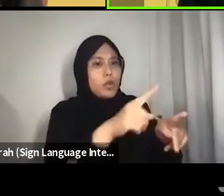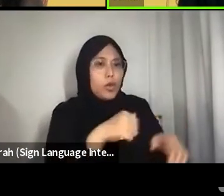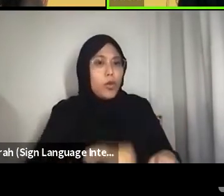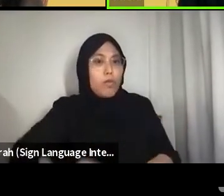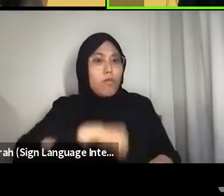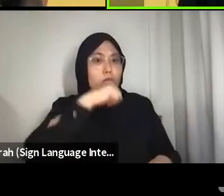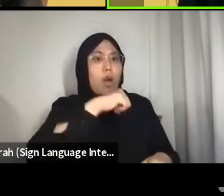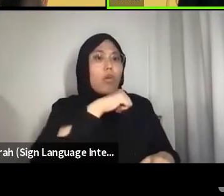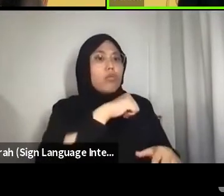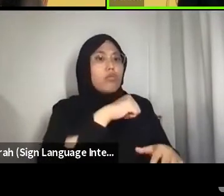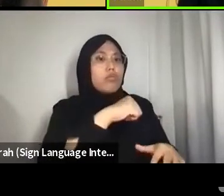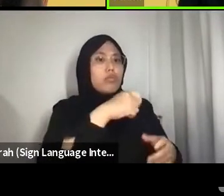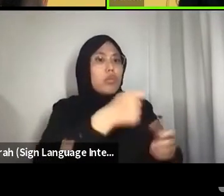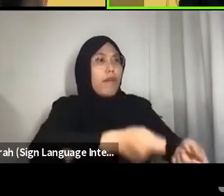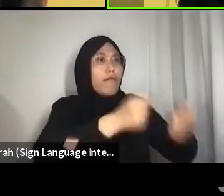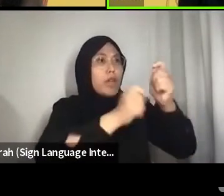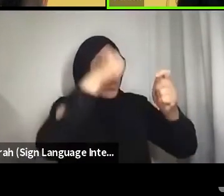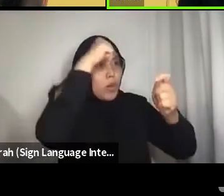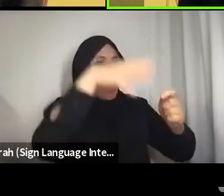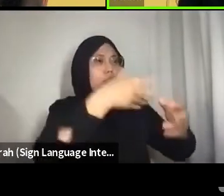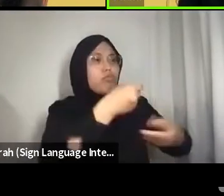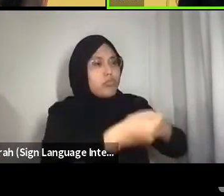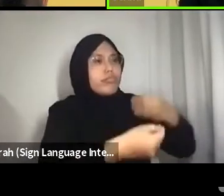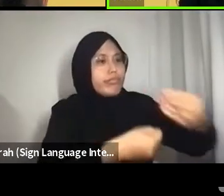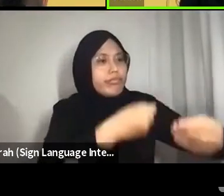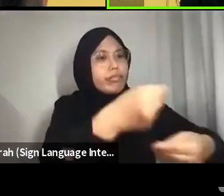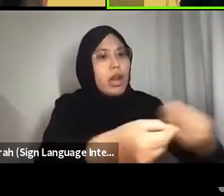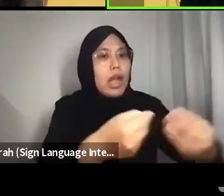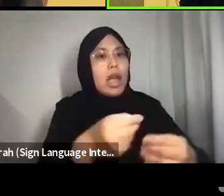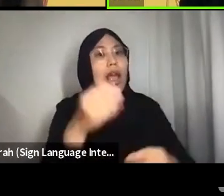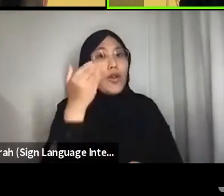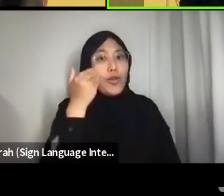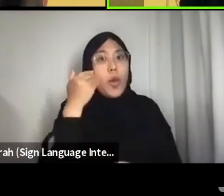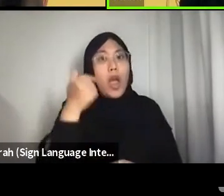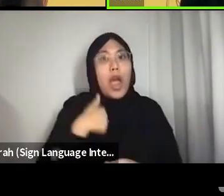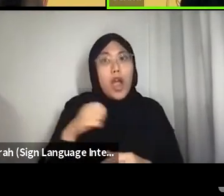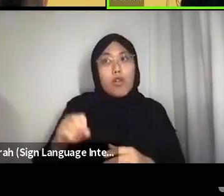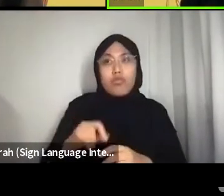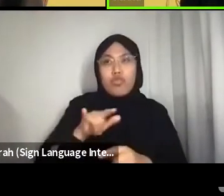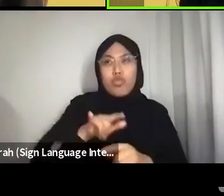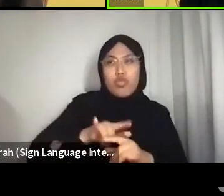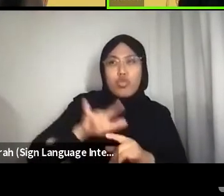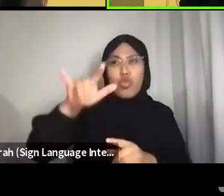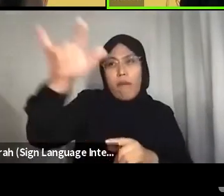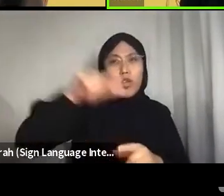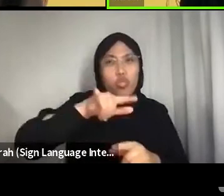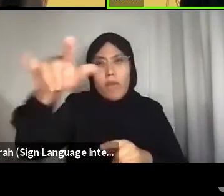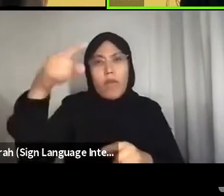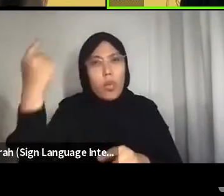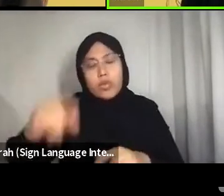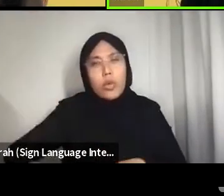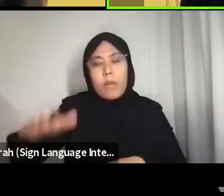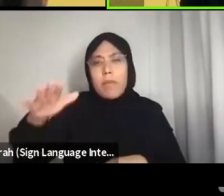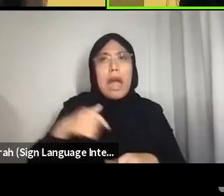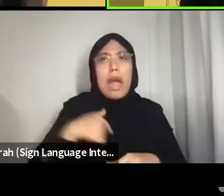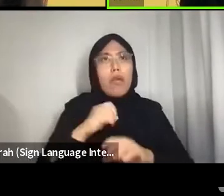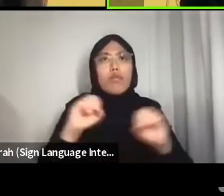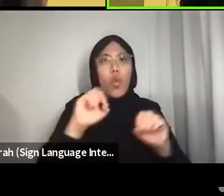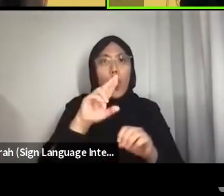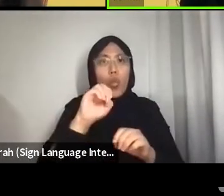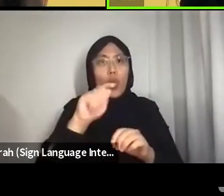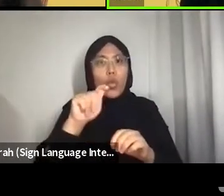And you know, I grew up travelling, I didn’t have roots; I am constantly searching for roots; I have no home to go back to.